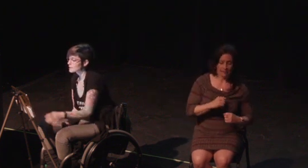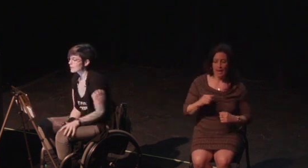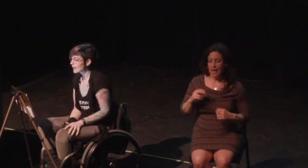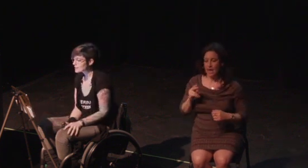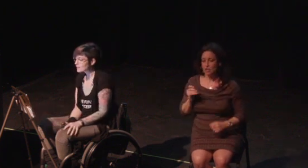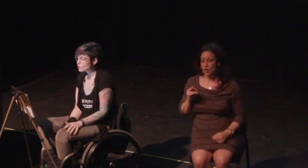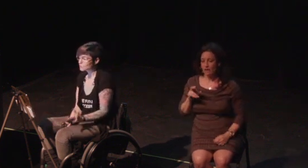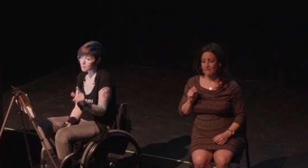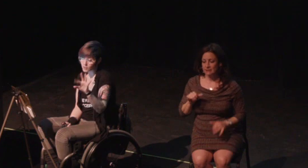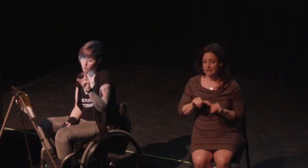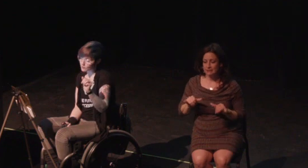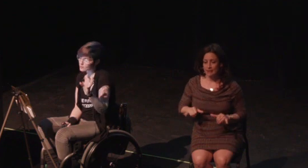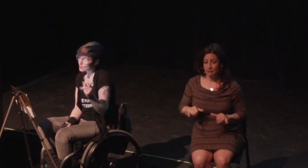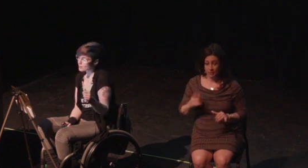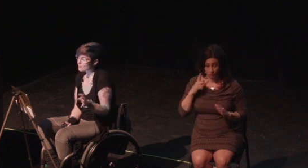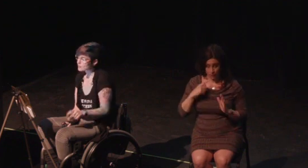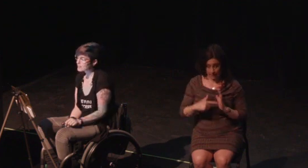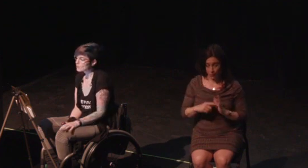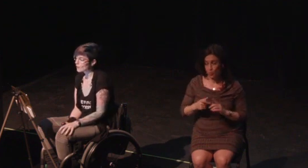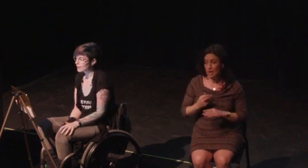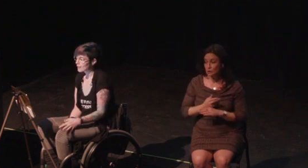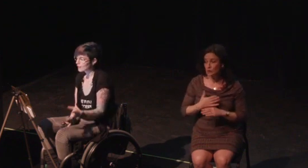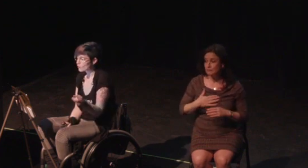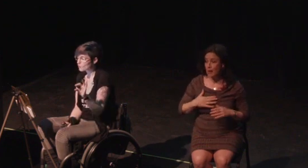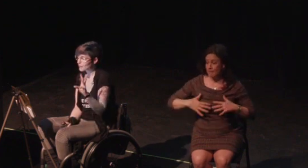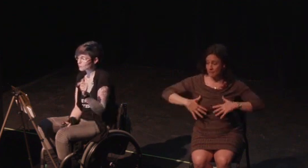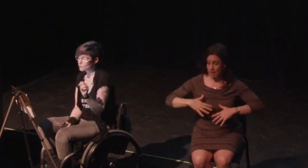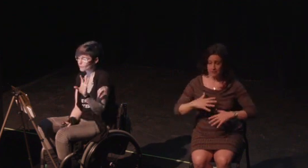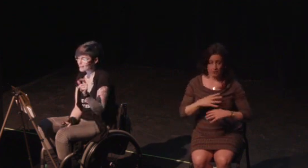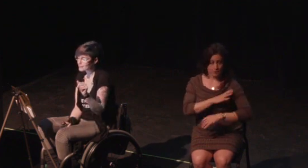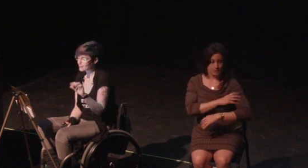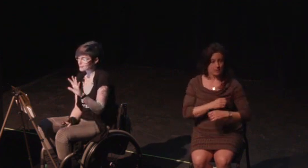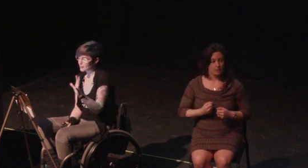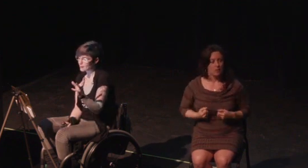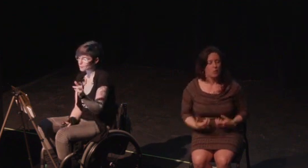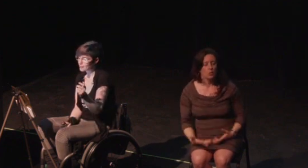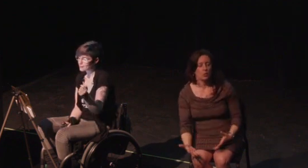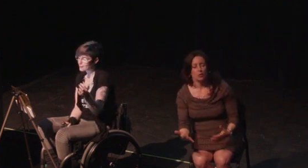and I have several permanently implanted medical devices that actually do make me a cyborg, which is kind of cool.